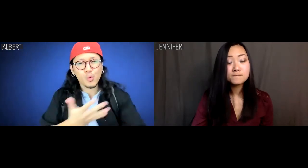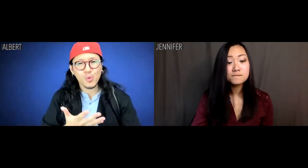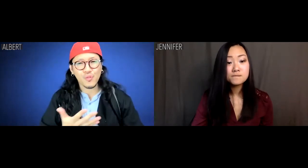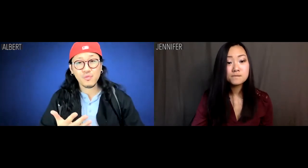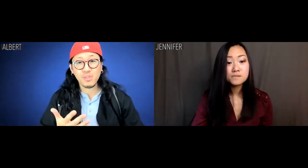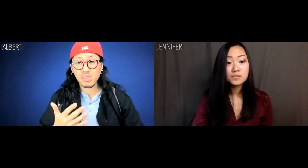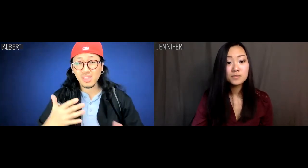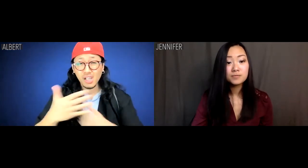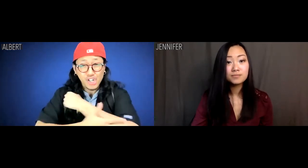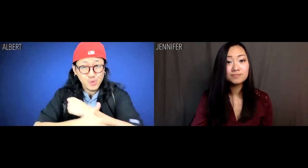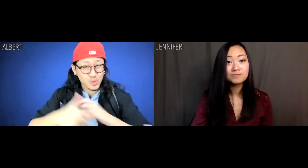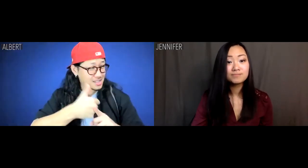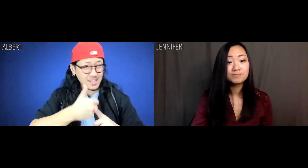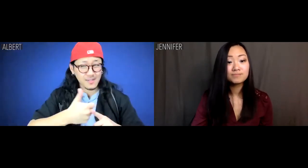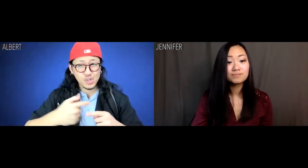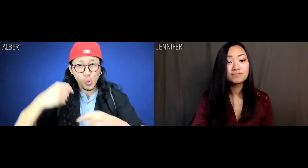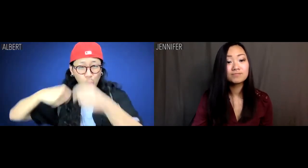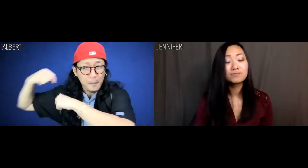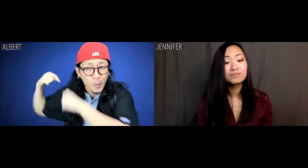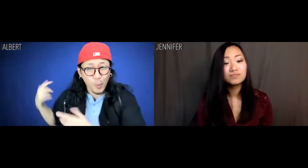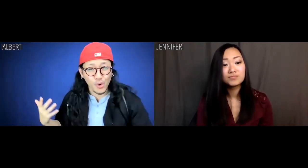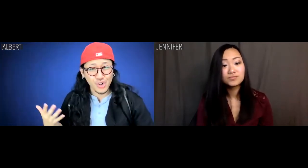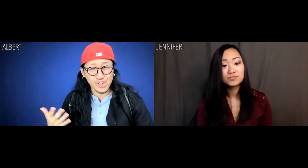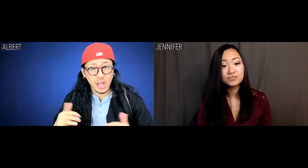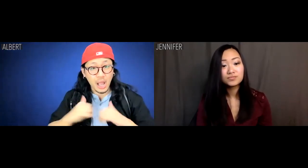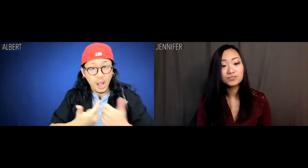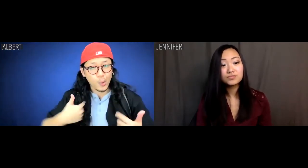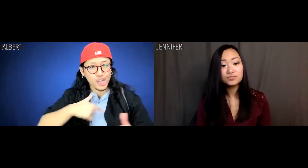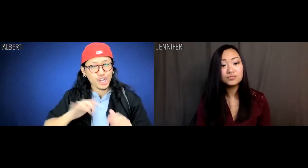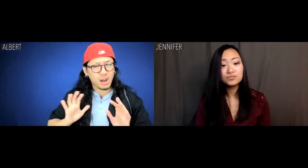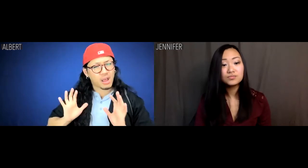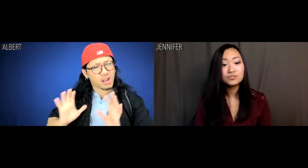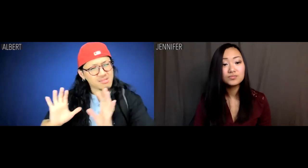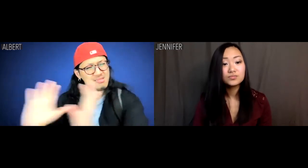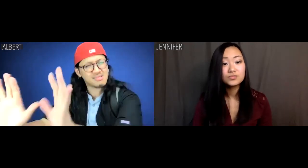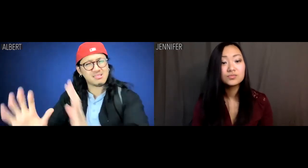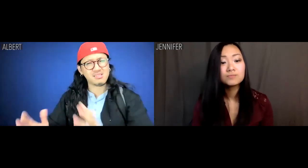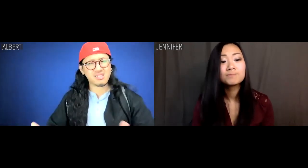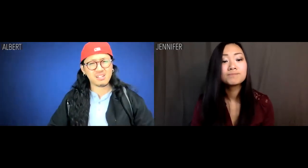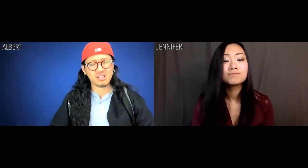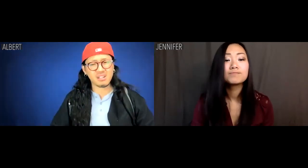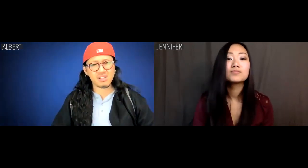This country is going backwards Jen, when do we ever push back?